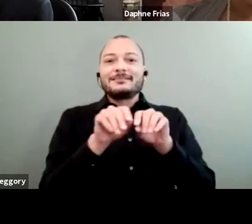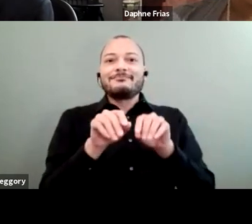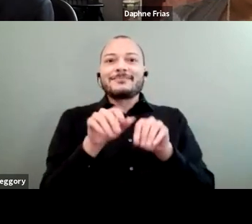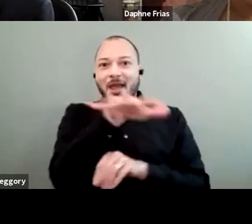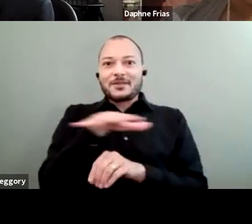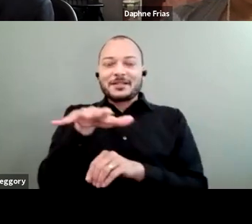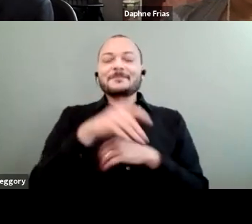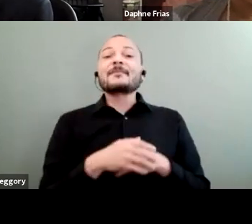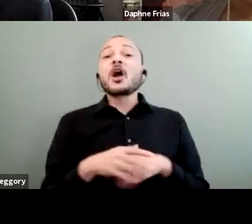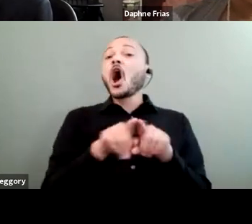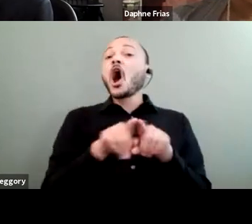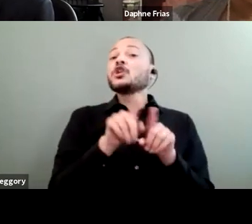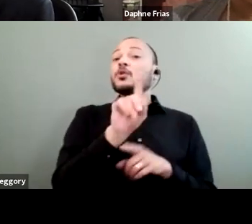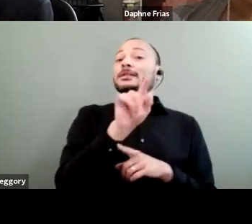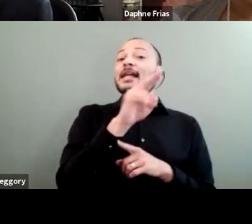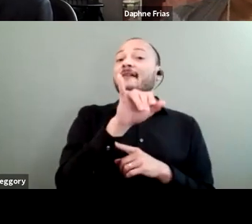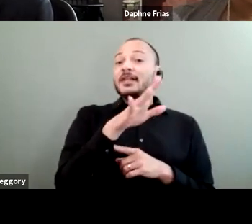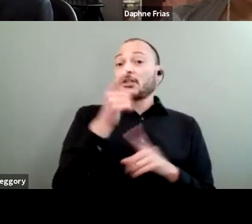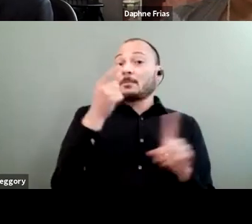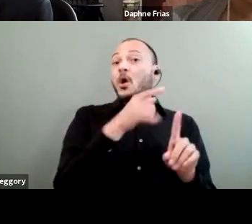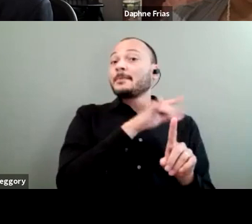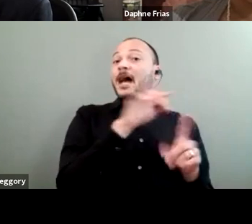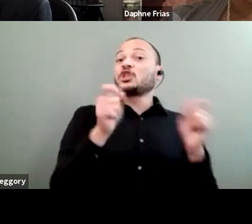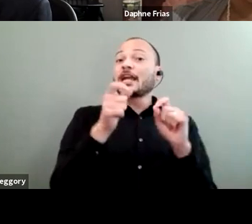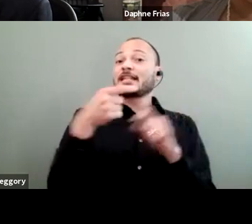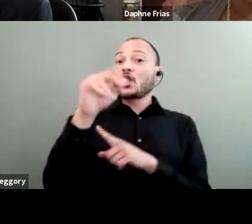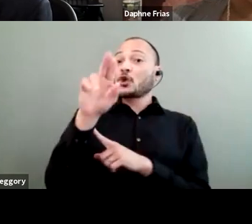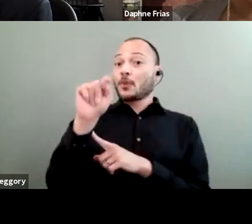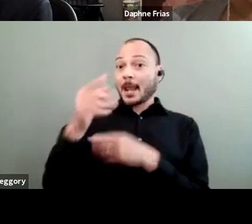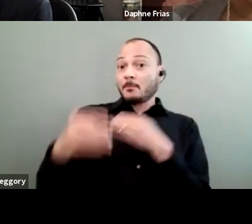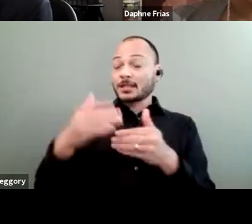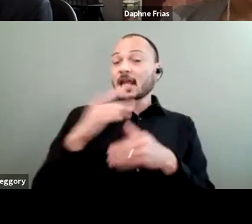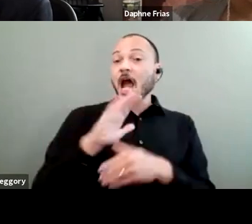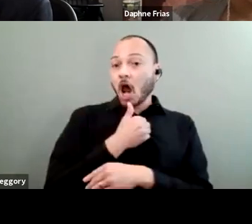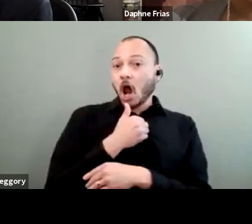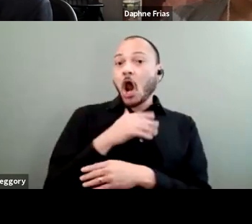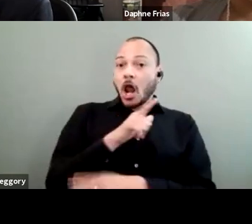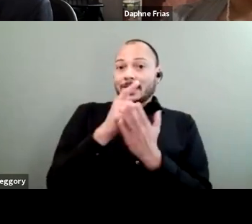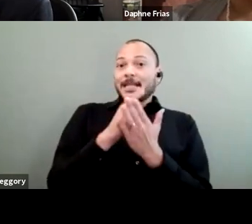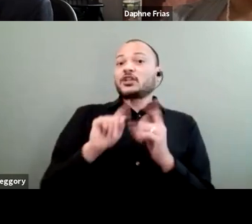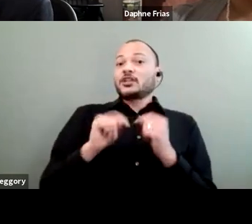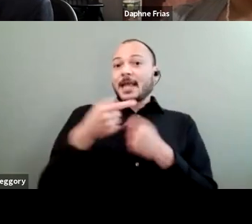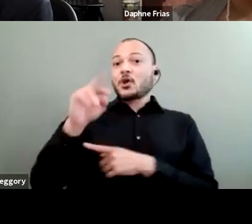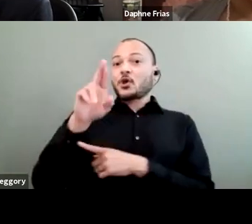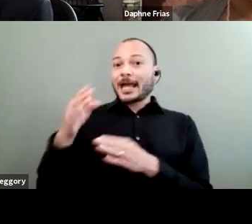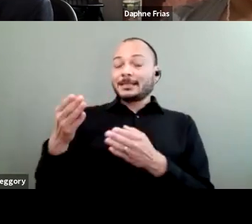about changing the grant processes. That's something that our grants management team, our legal team, and others, have looked at quite intensely,